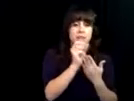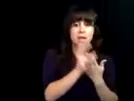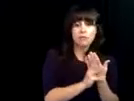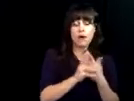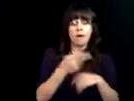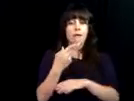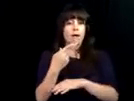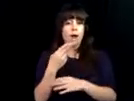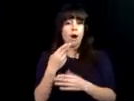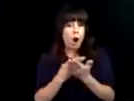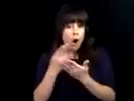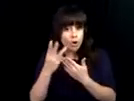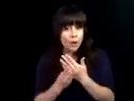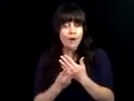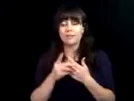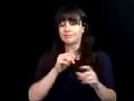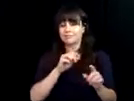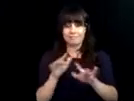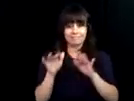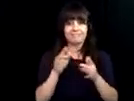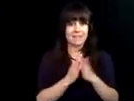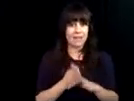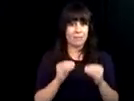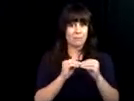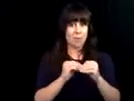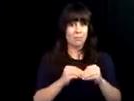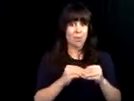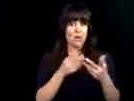accessible. There have been improvements in the technology itself,